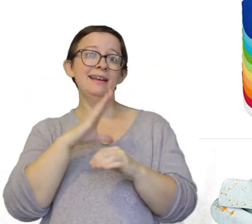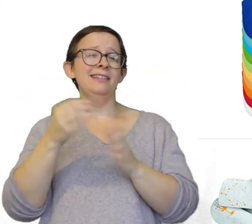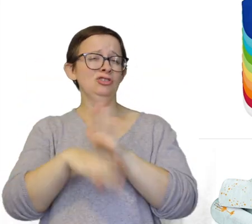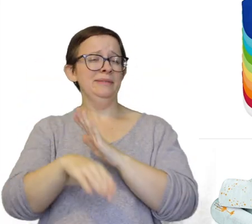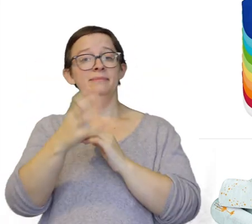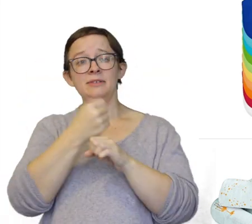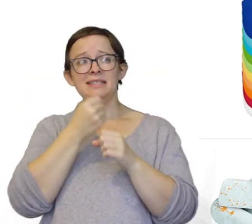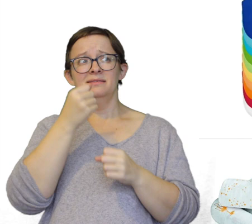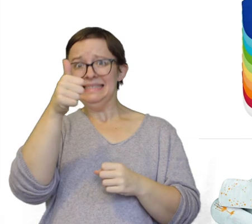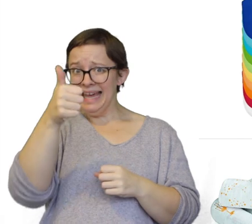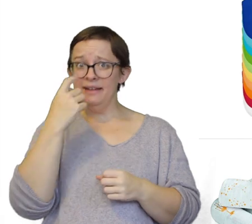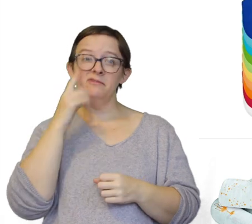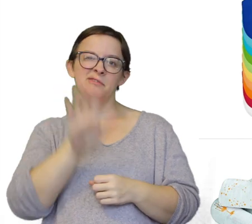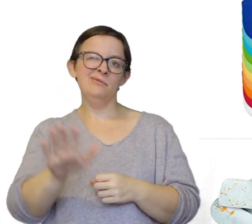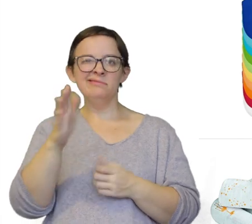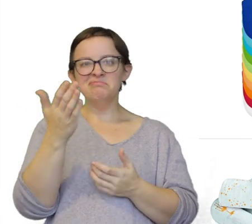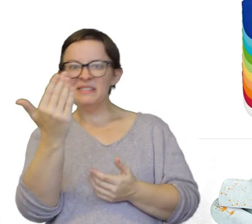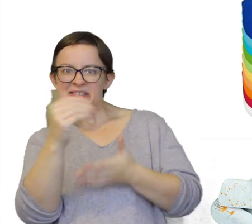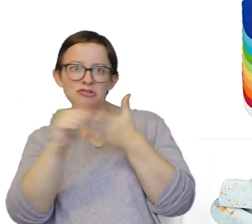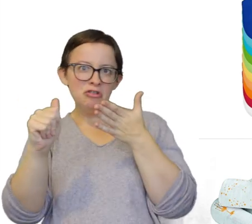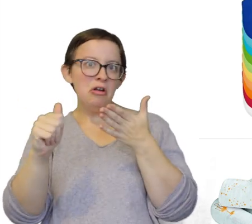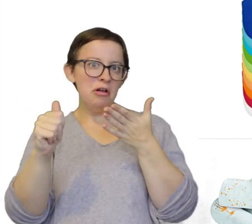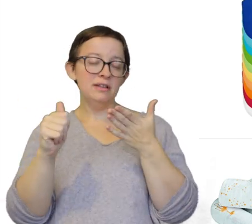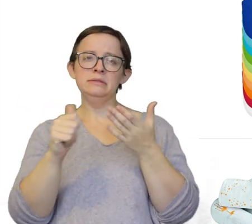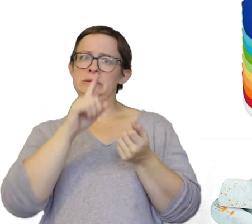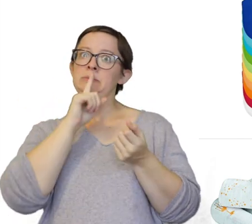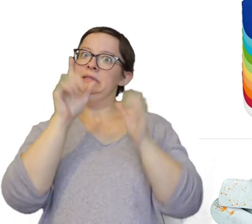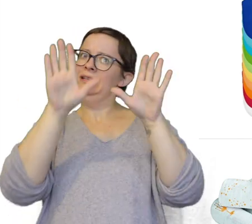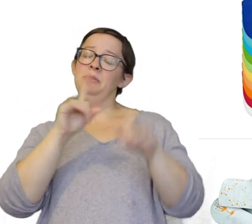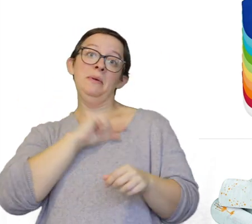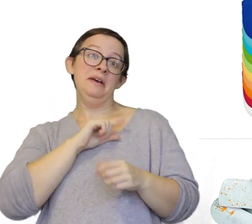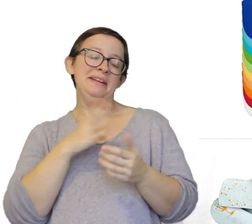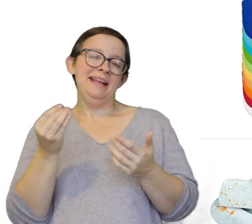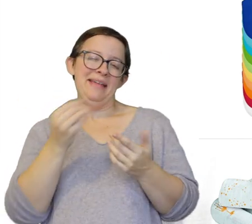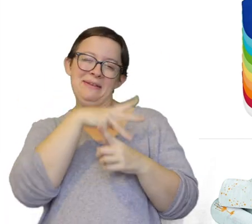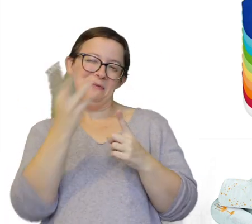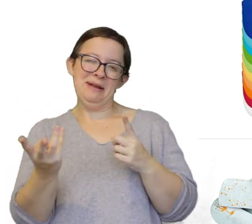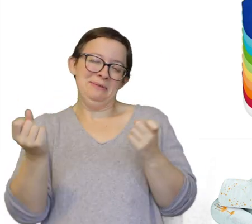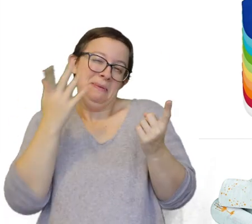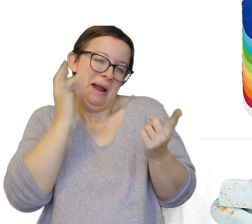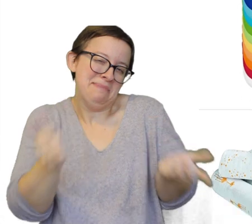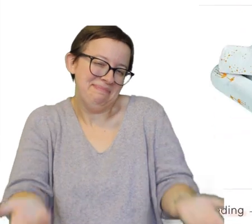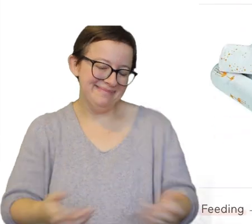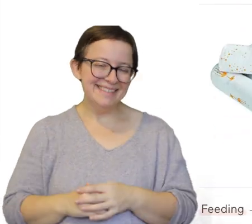You get ten of them for about $15 and they're super good quality and you know they're the rainbow, so why not.